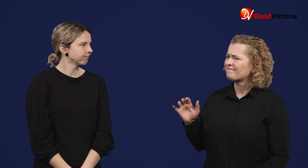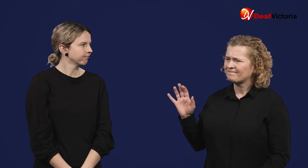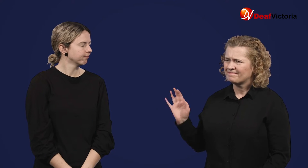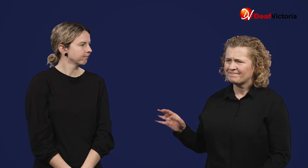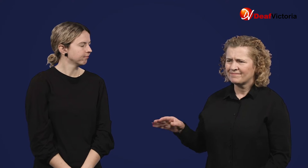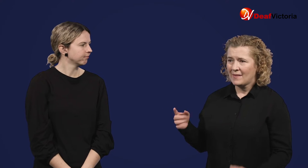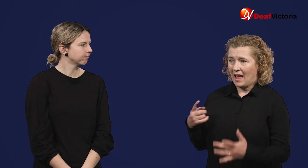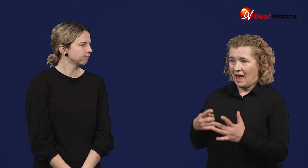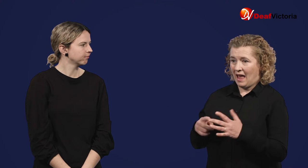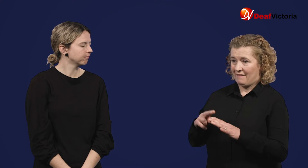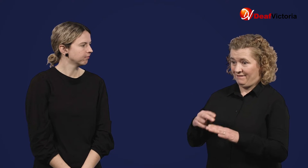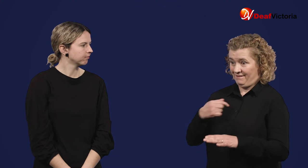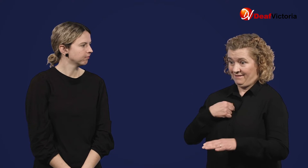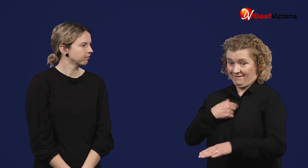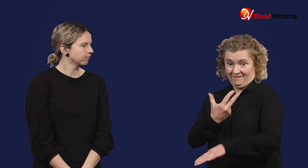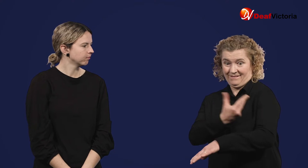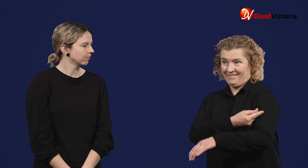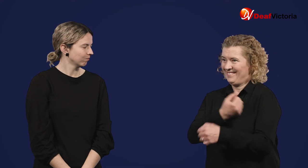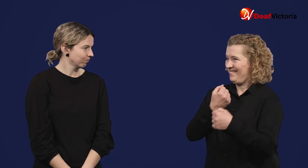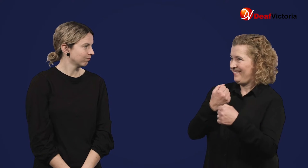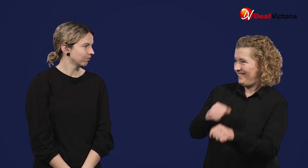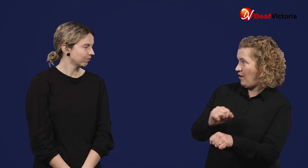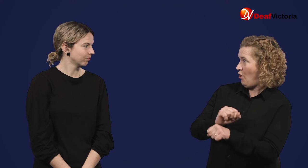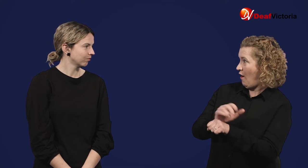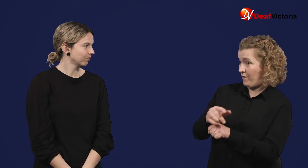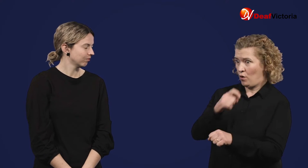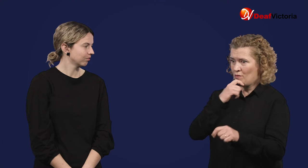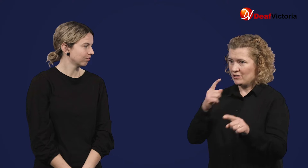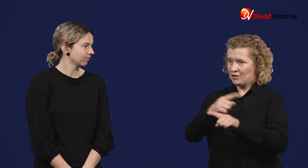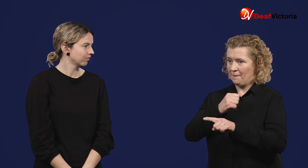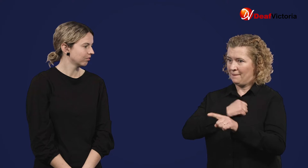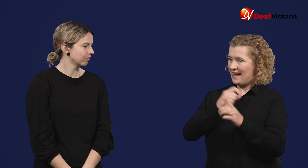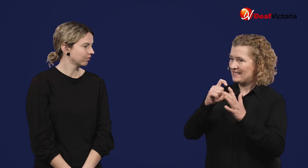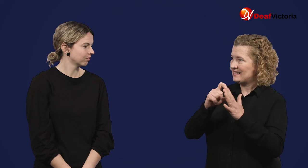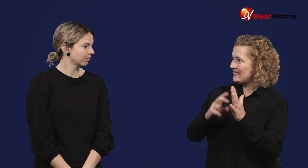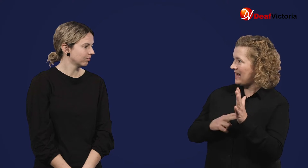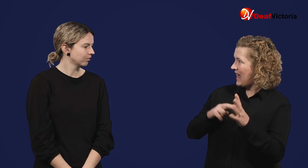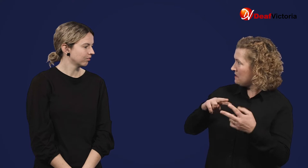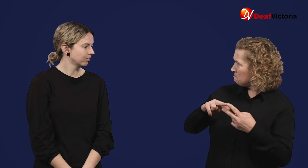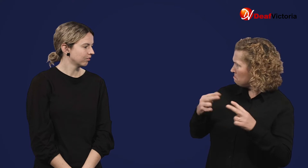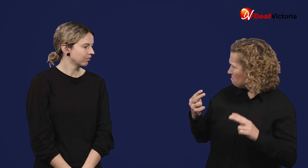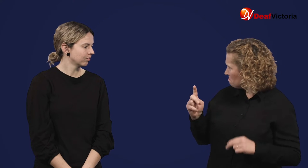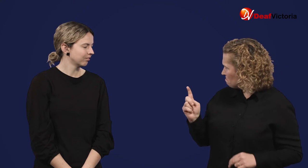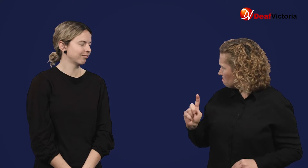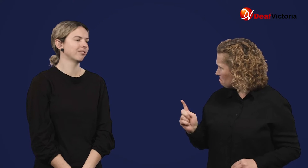Alright, but if I get vaccinated against COVID-19, won't that change my DNA?